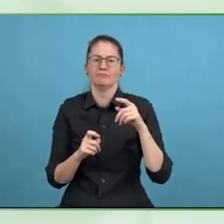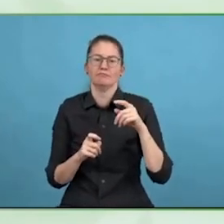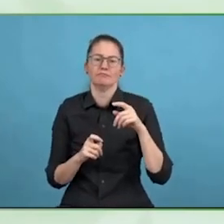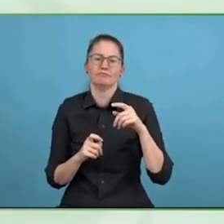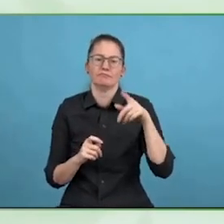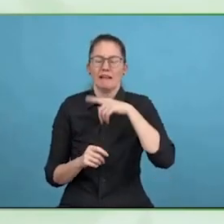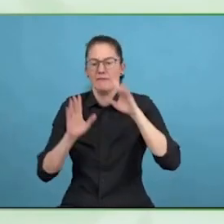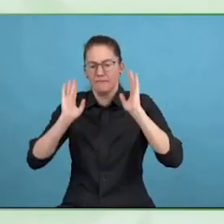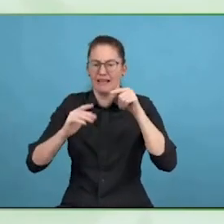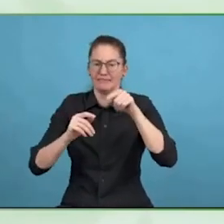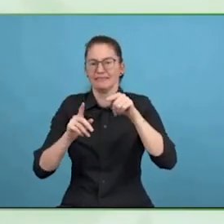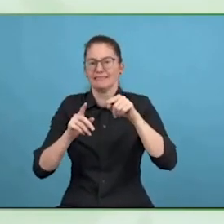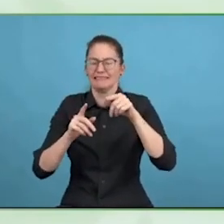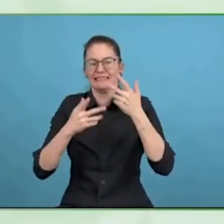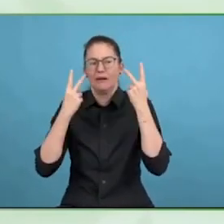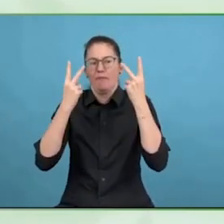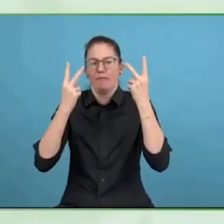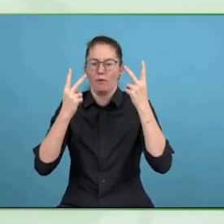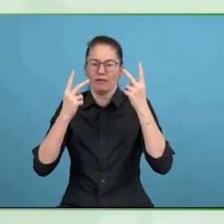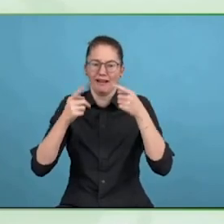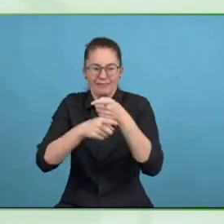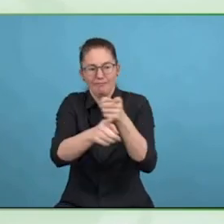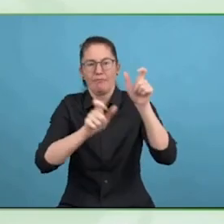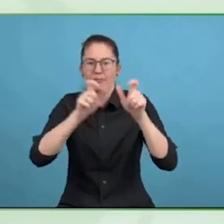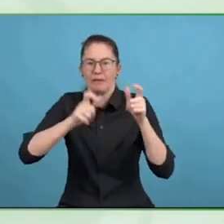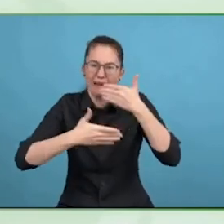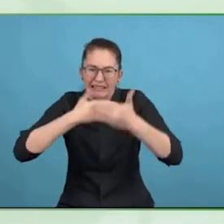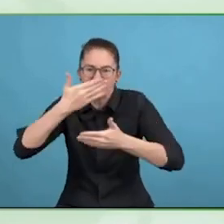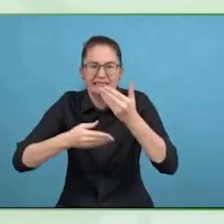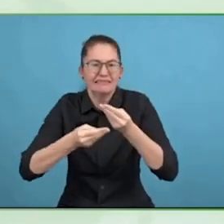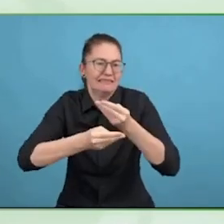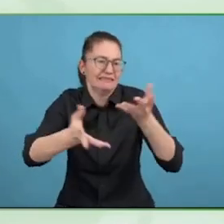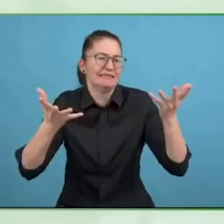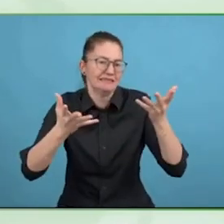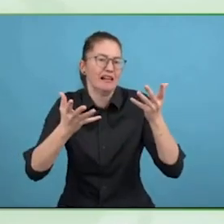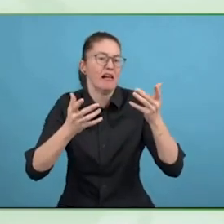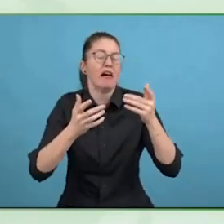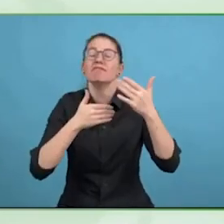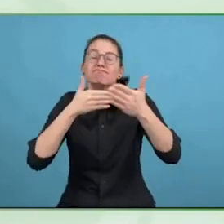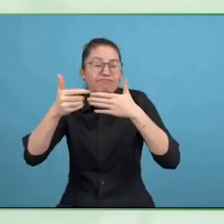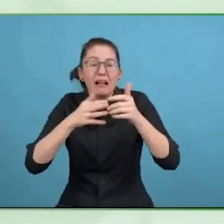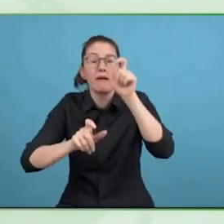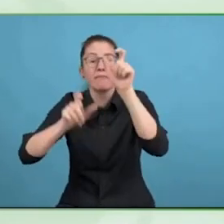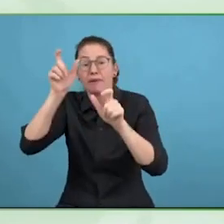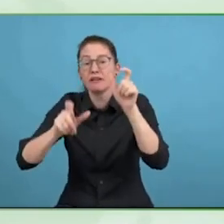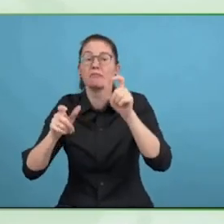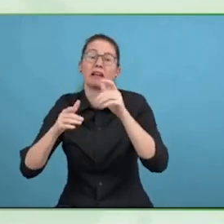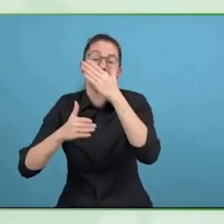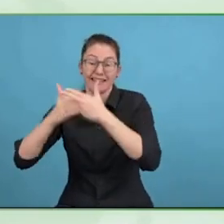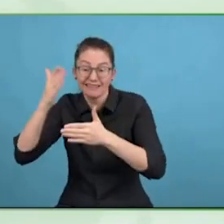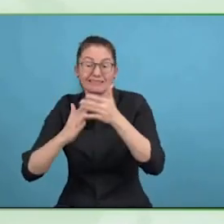So customer protection policy is making sure people understand your information, you